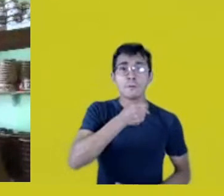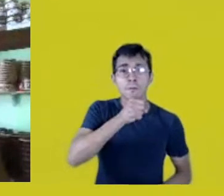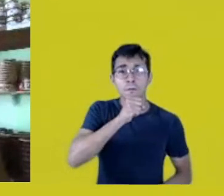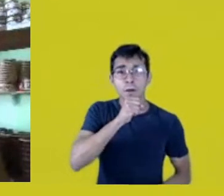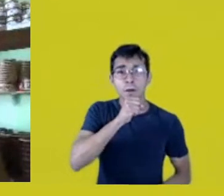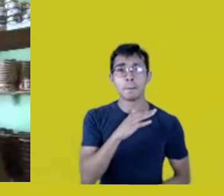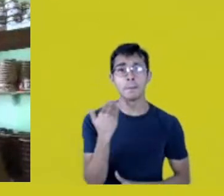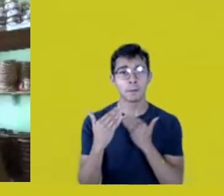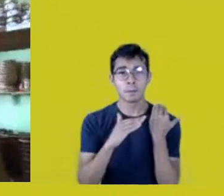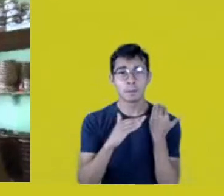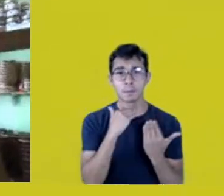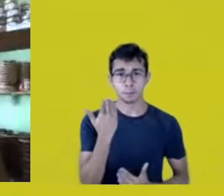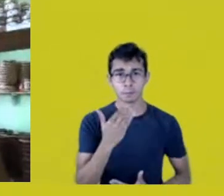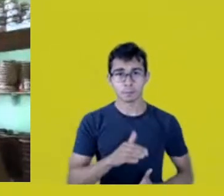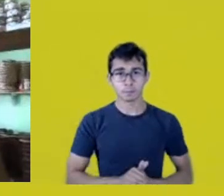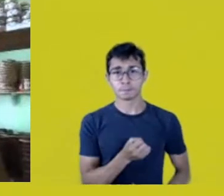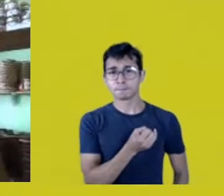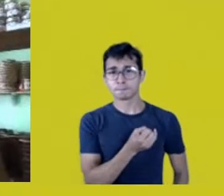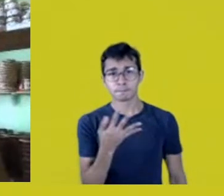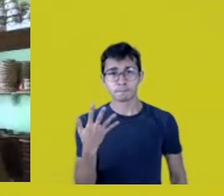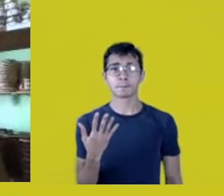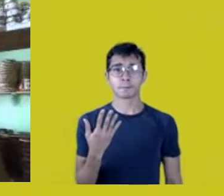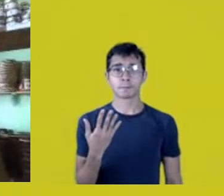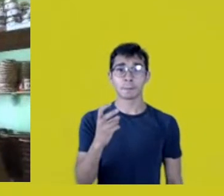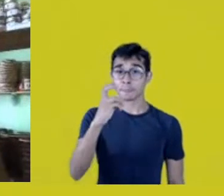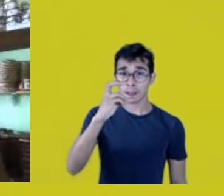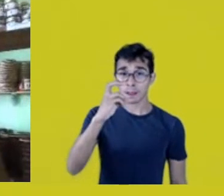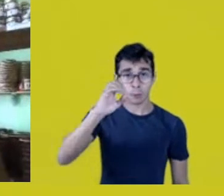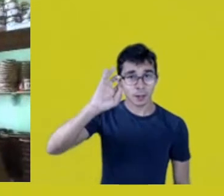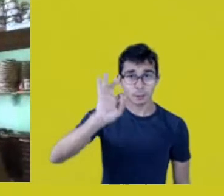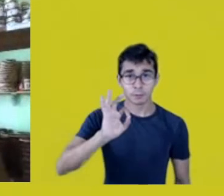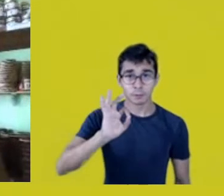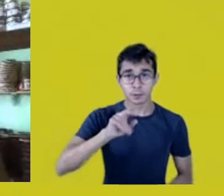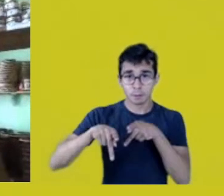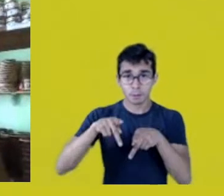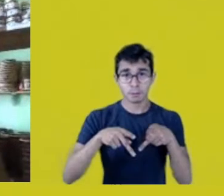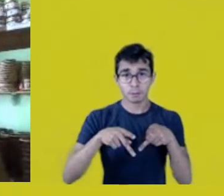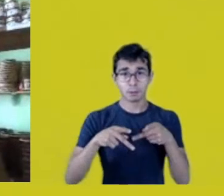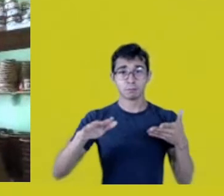More than 50% of our peoples were affected!